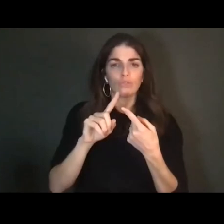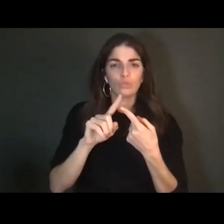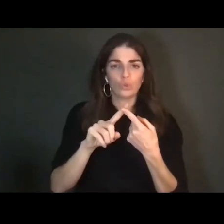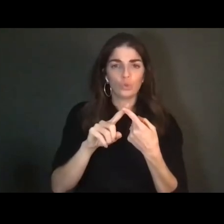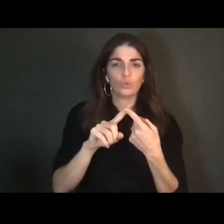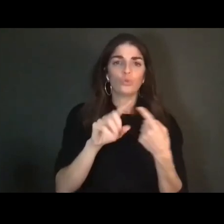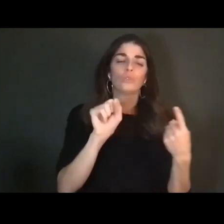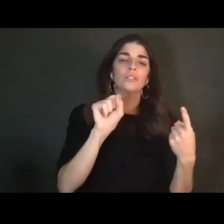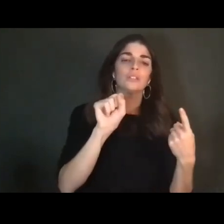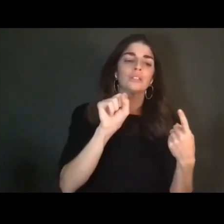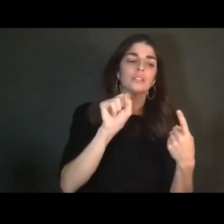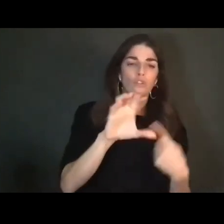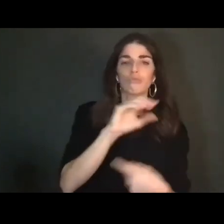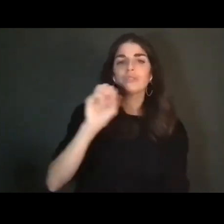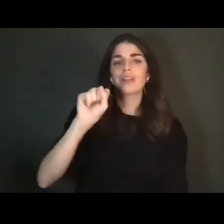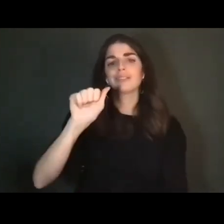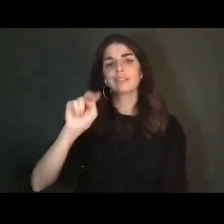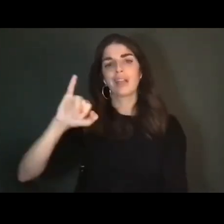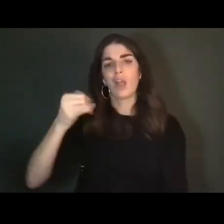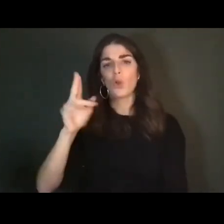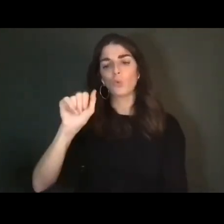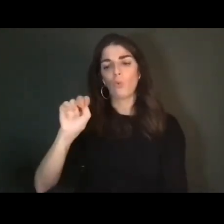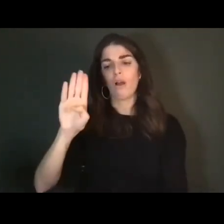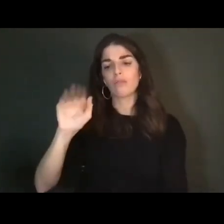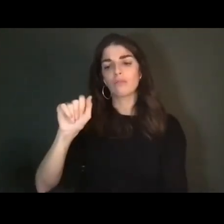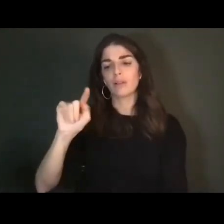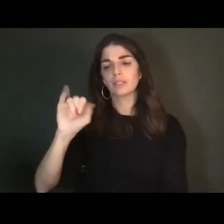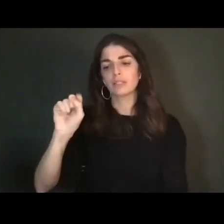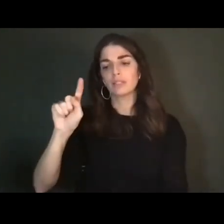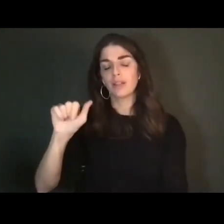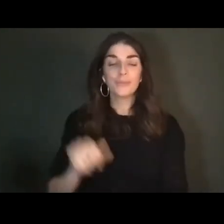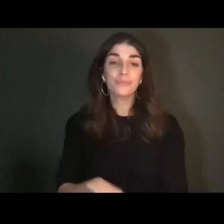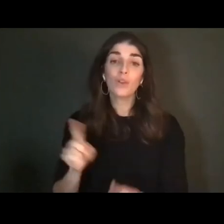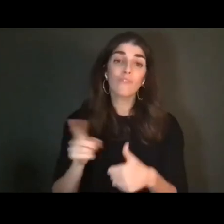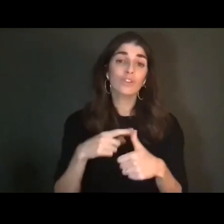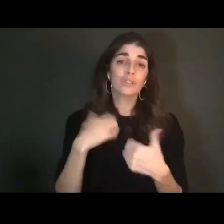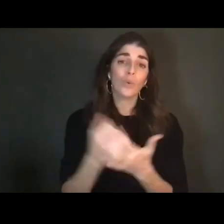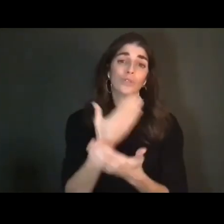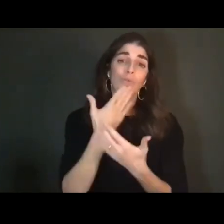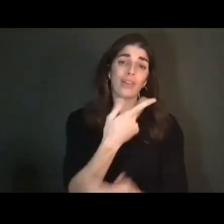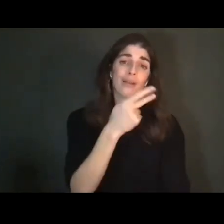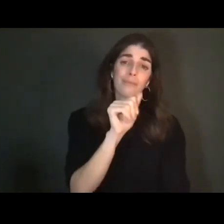Bautista. First off, I want to thank Pamela Block and